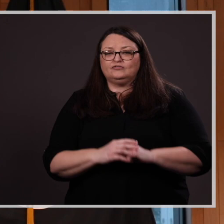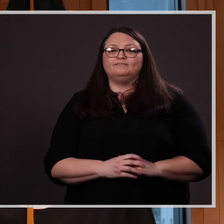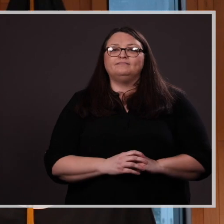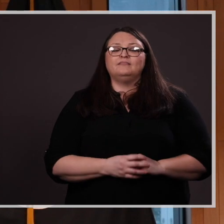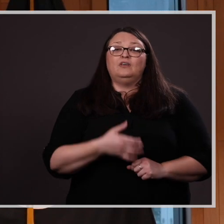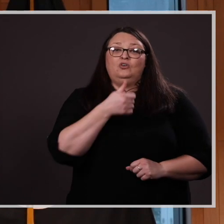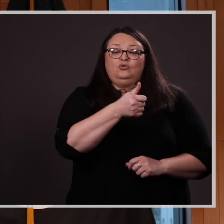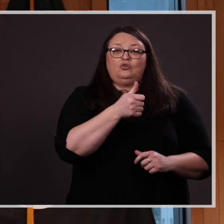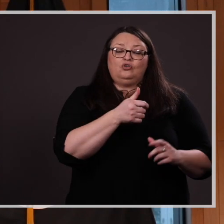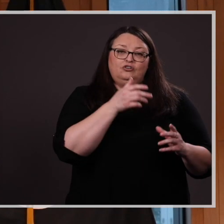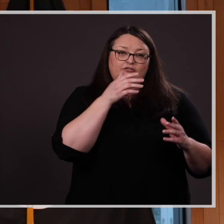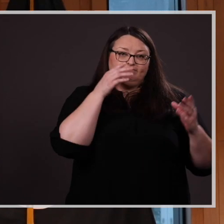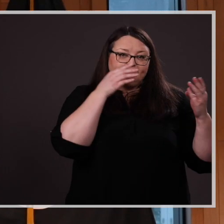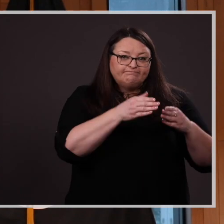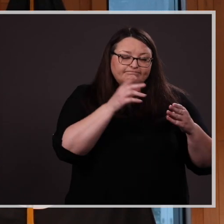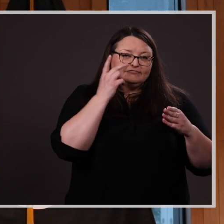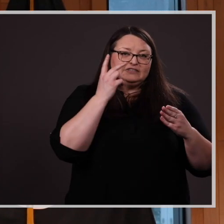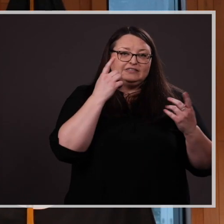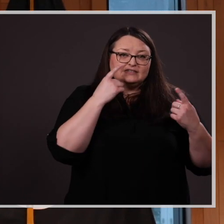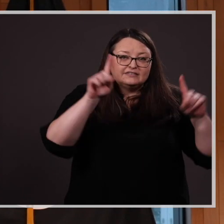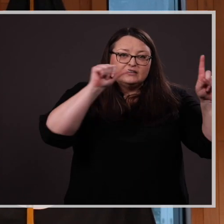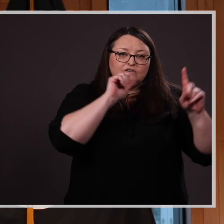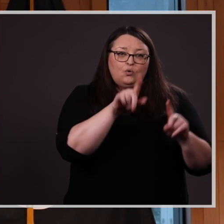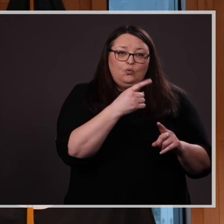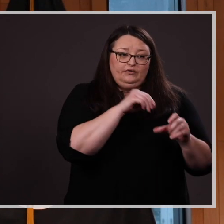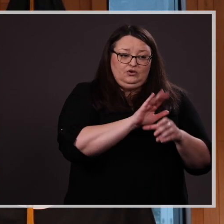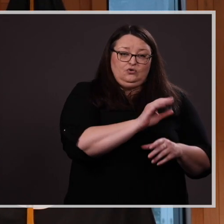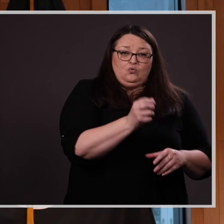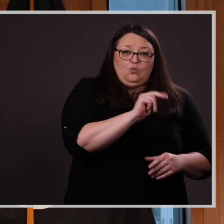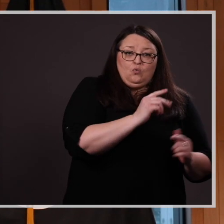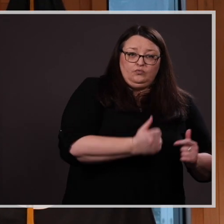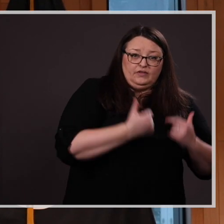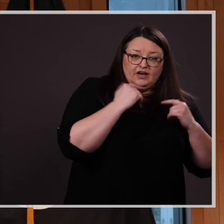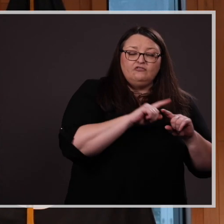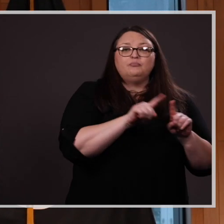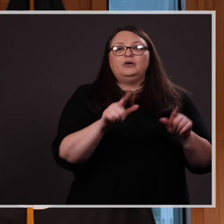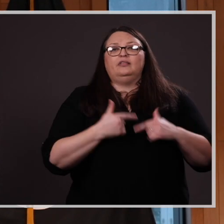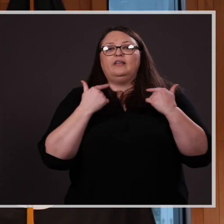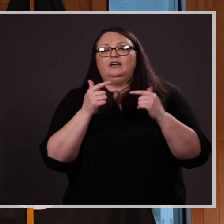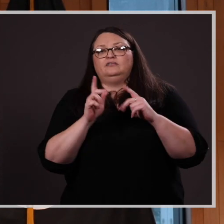to see success not only in her life but in the lives around her which makes her desire